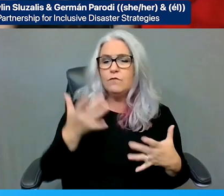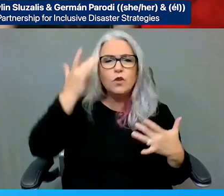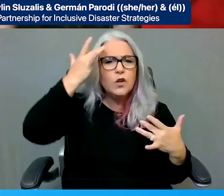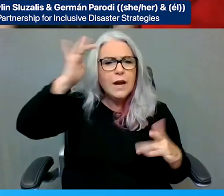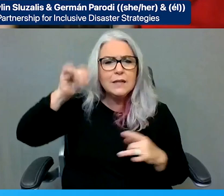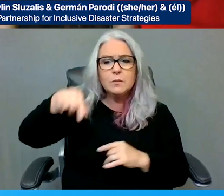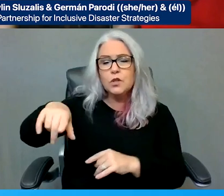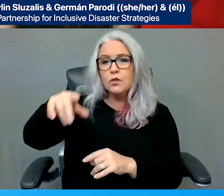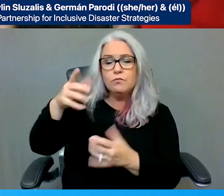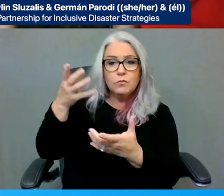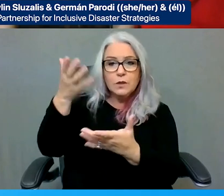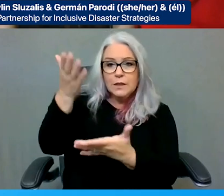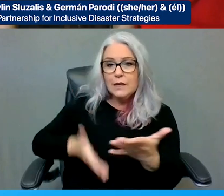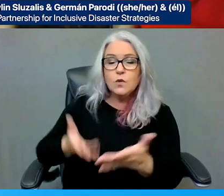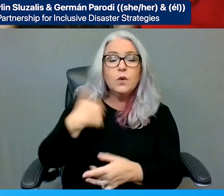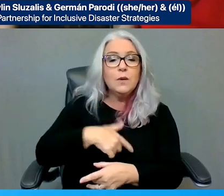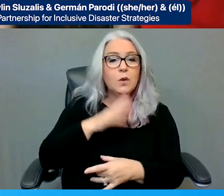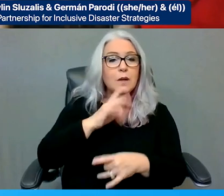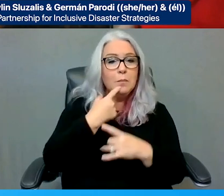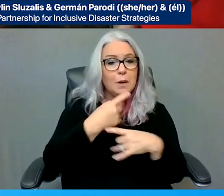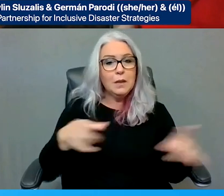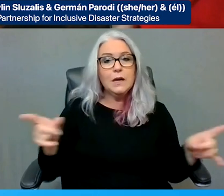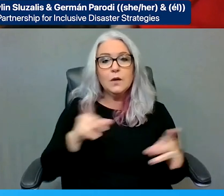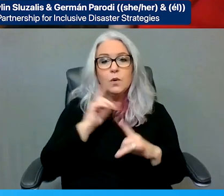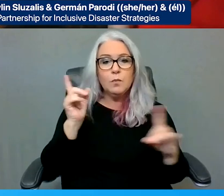in what will be in public report form -- as we discussed with each speaker -- we hope